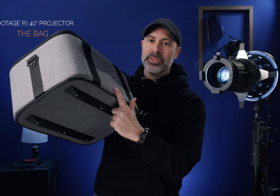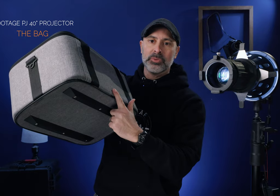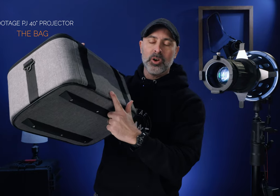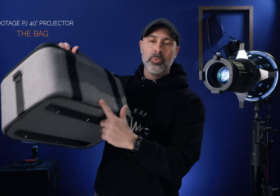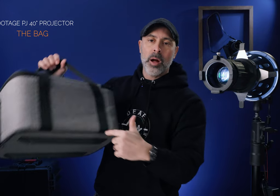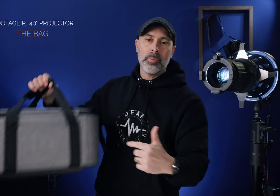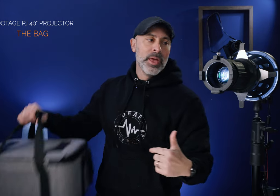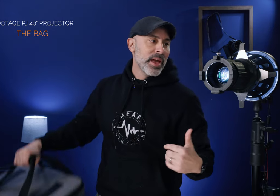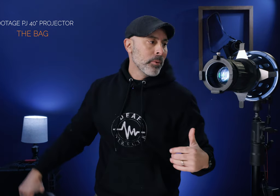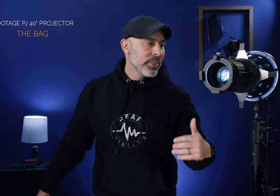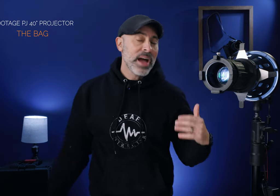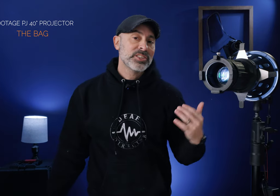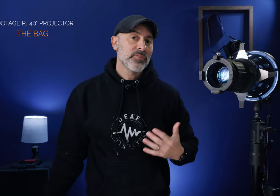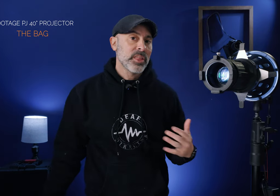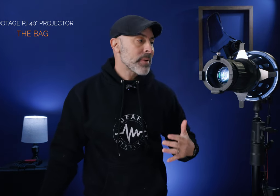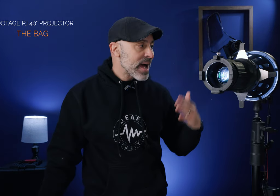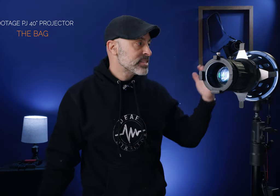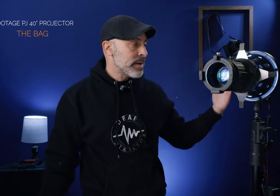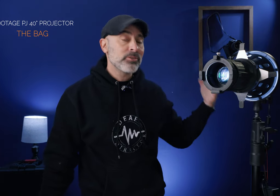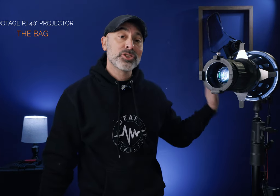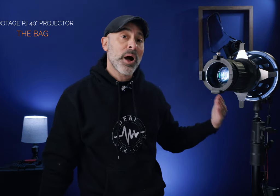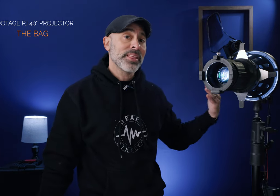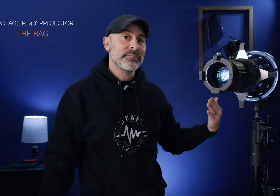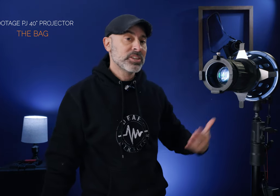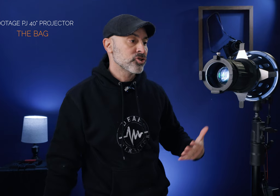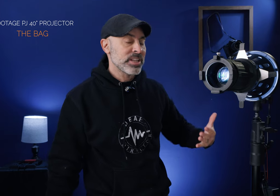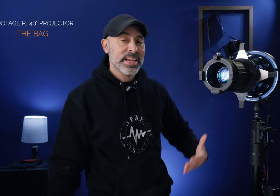this with no problem and one thing I've discovered in the past is about Spotlight fixtures they tend